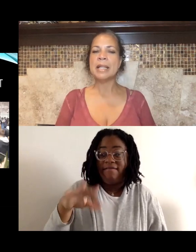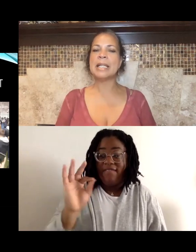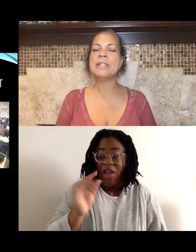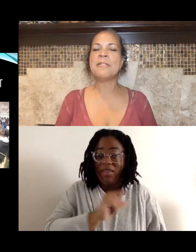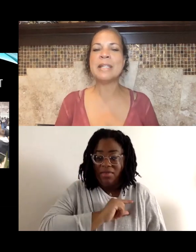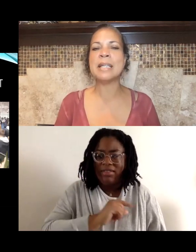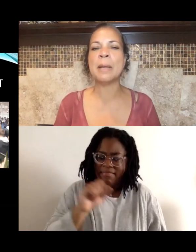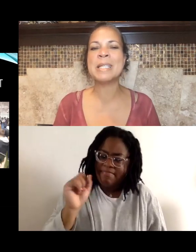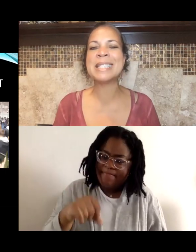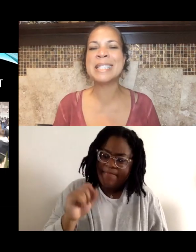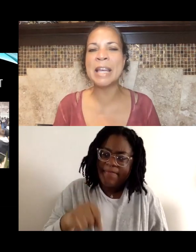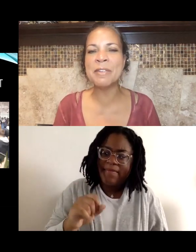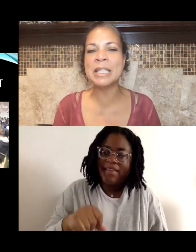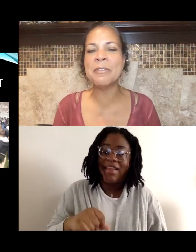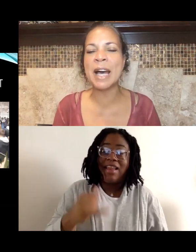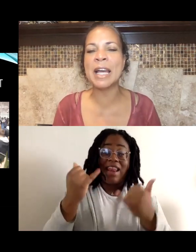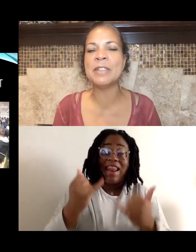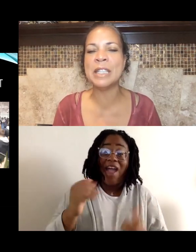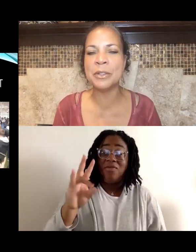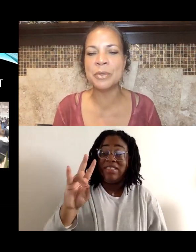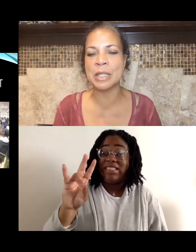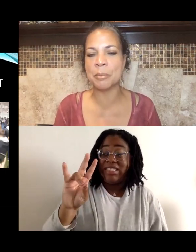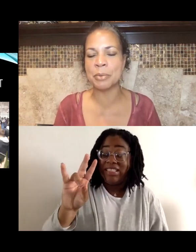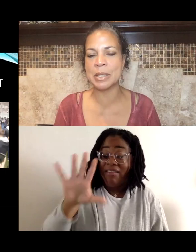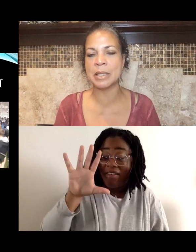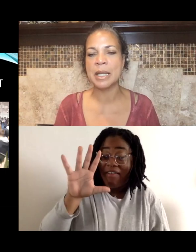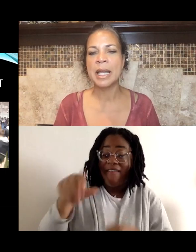that he's facing up to 75 years in prison.